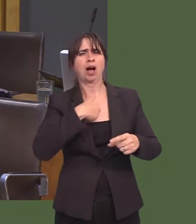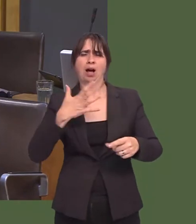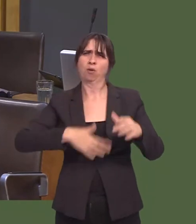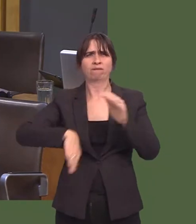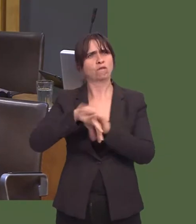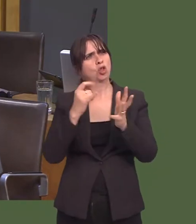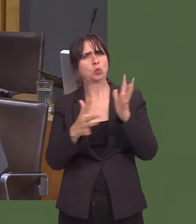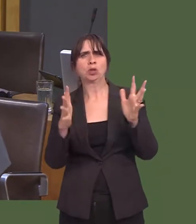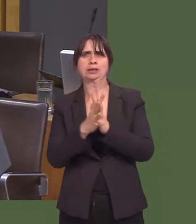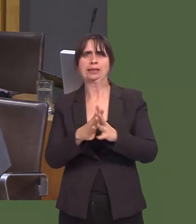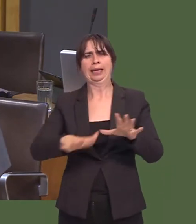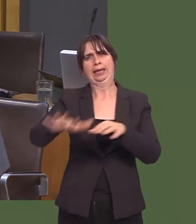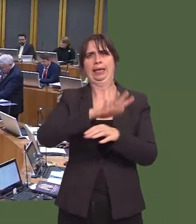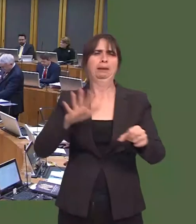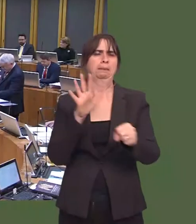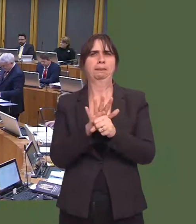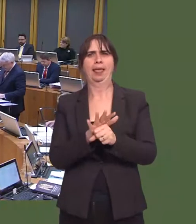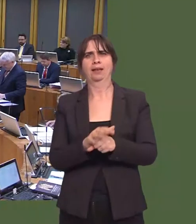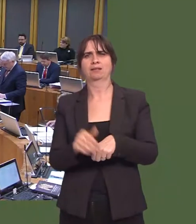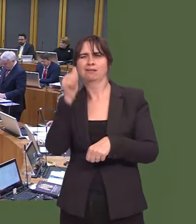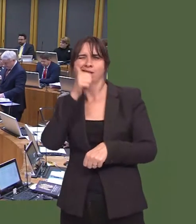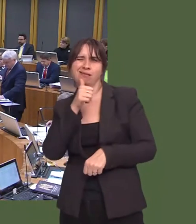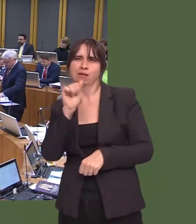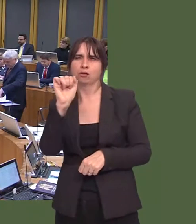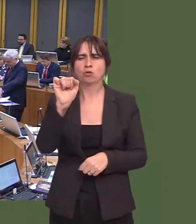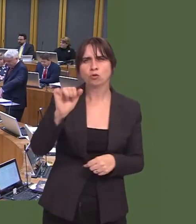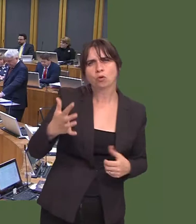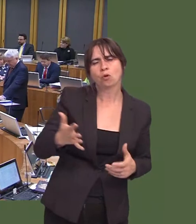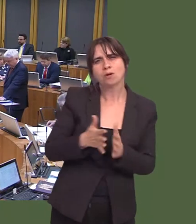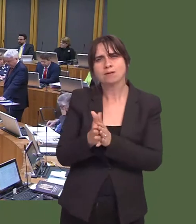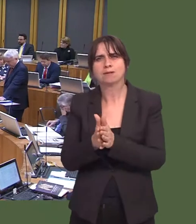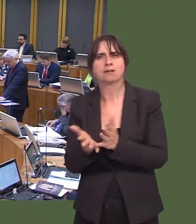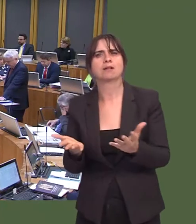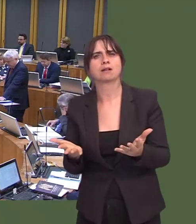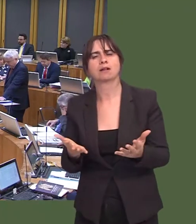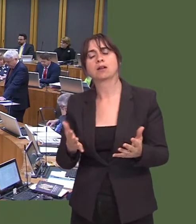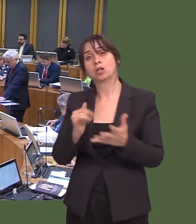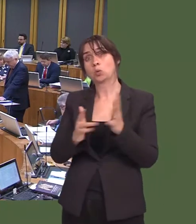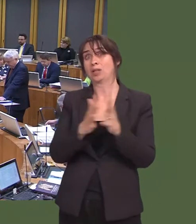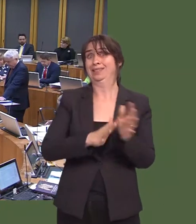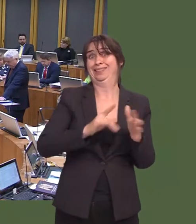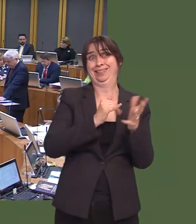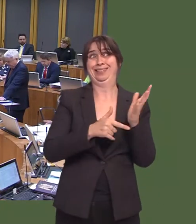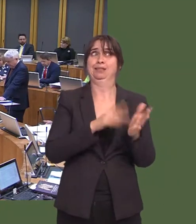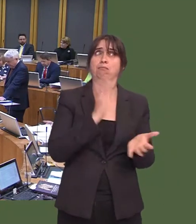not sure if my two colleagues representing the rest of Swansea do, but certainly the whole of Swansea East covered by it, because it is a nuisance.